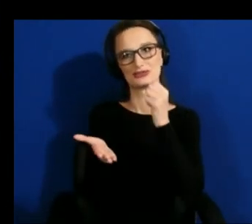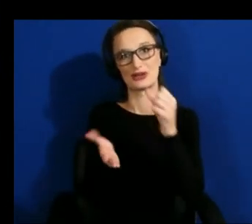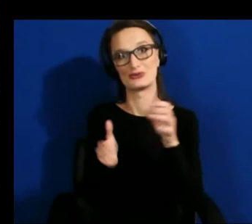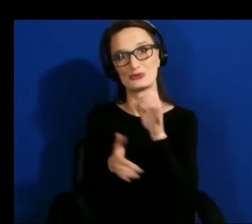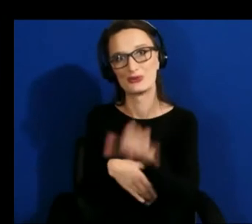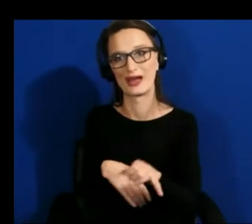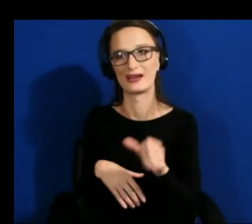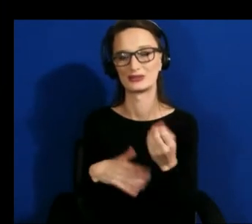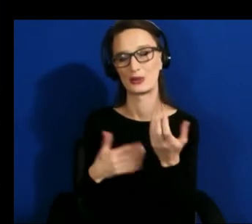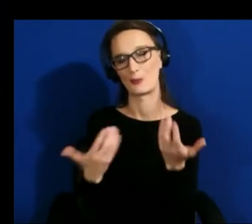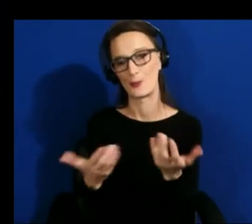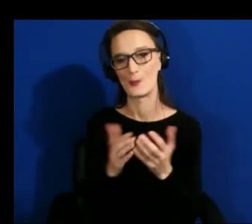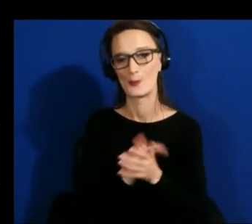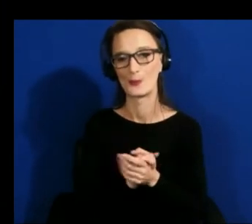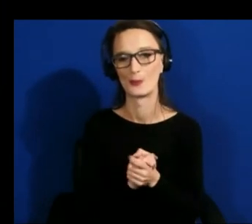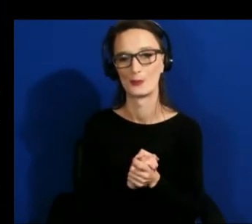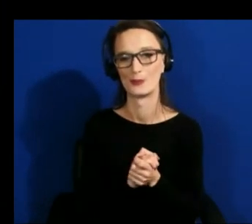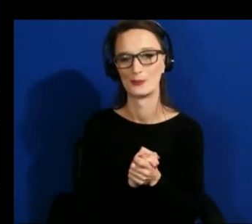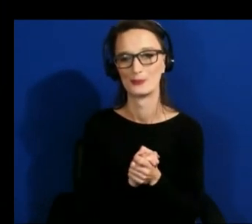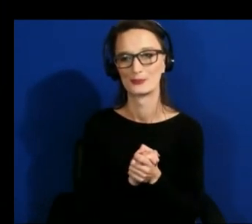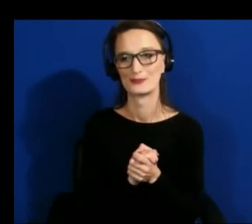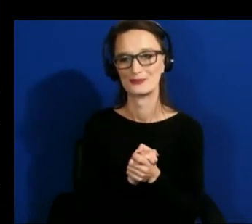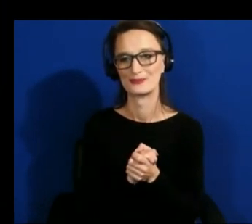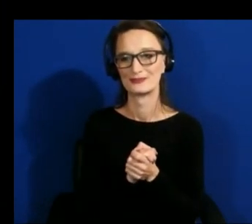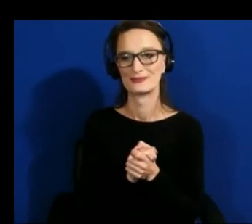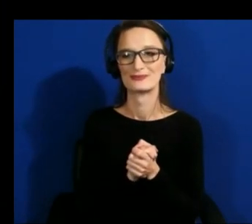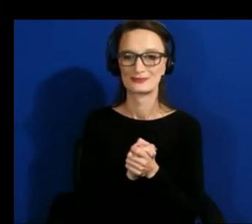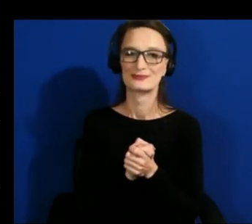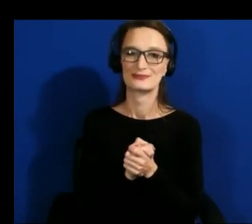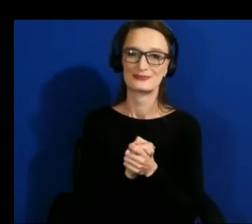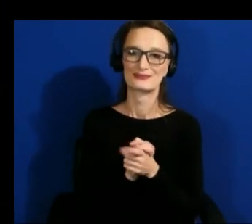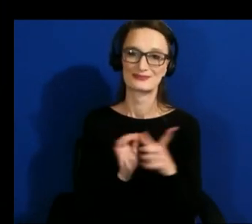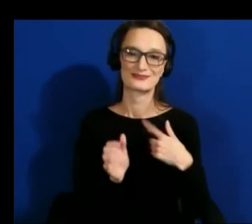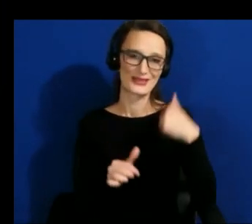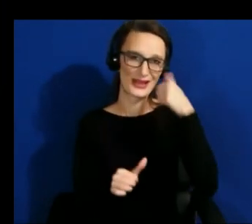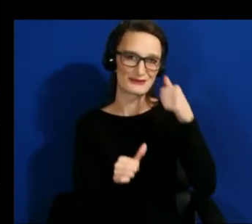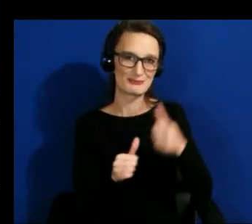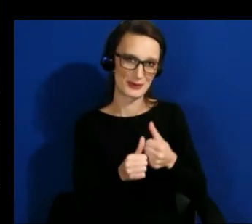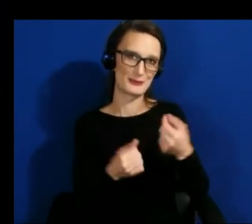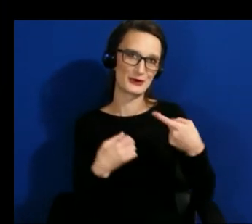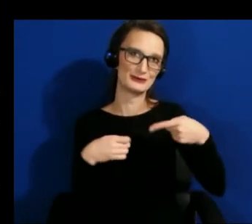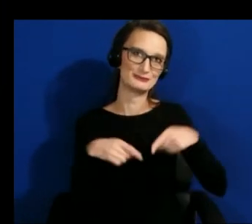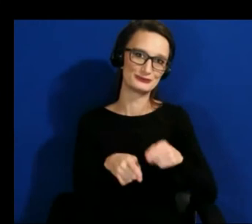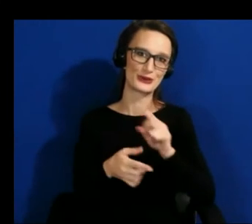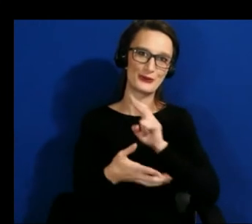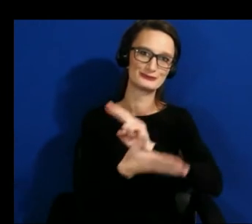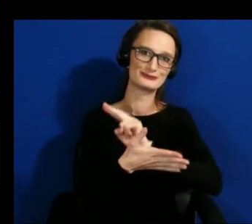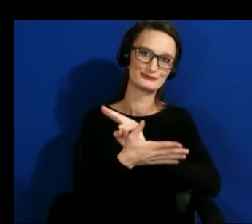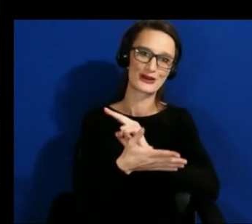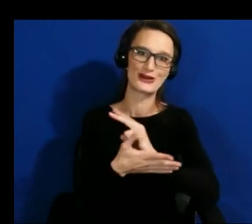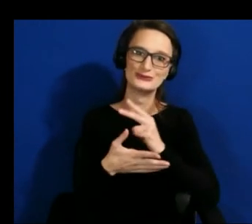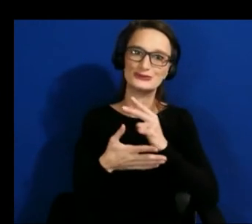in that way absolutely yeah i remember even in graduate school i volunteered at various things